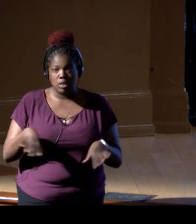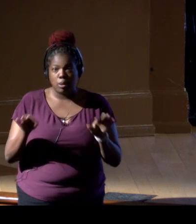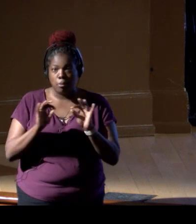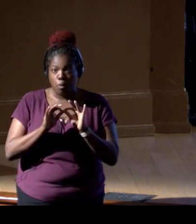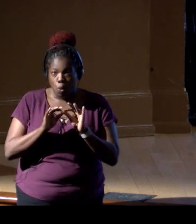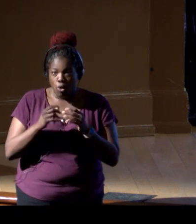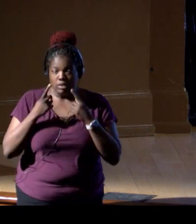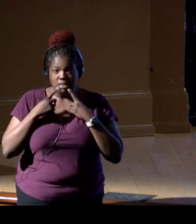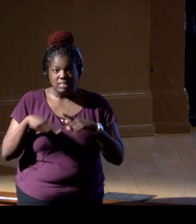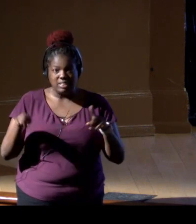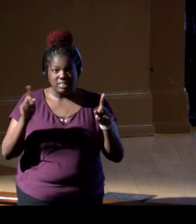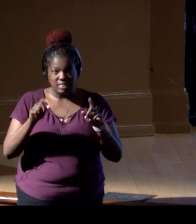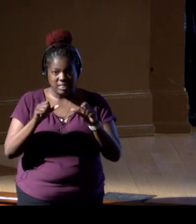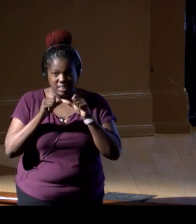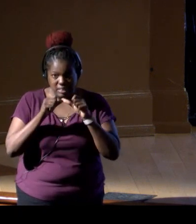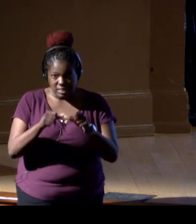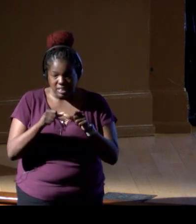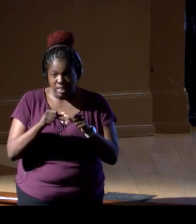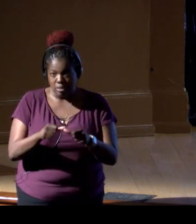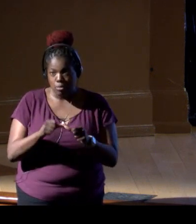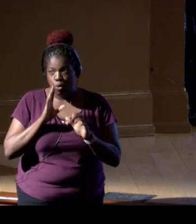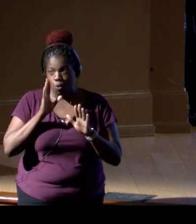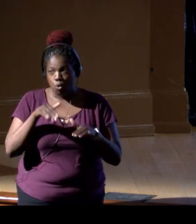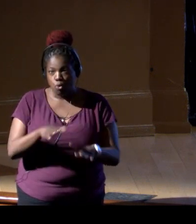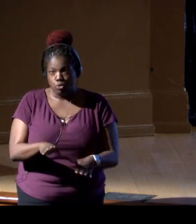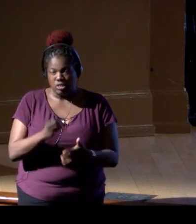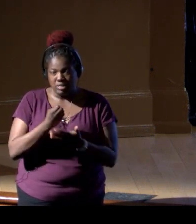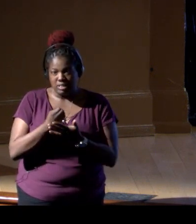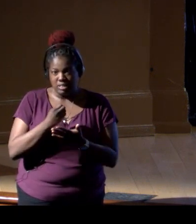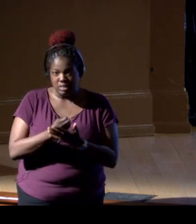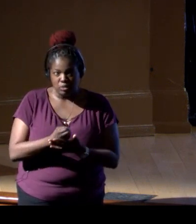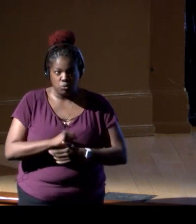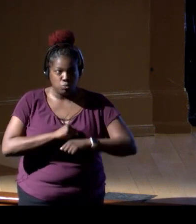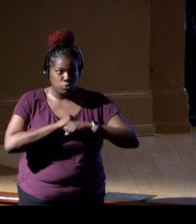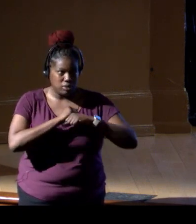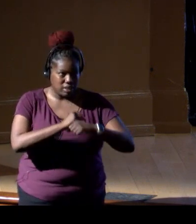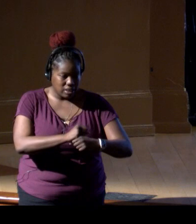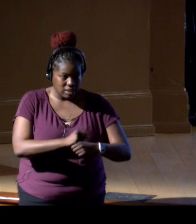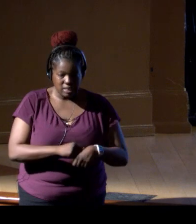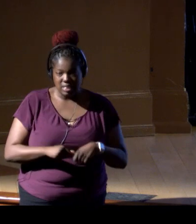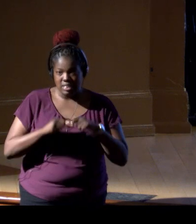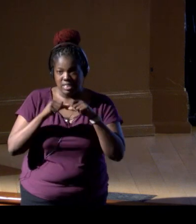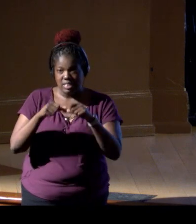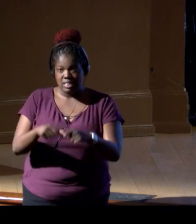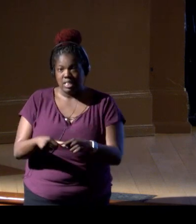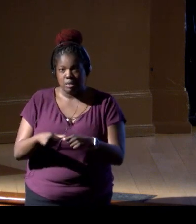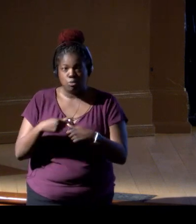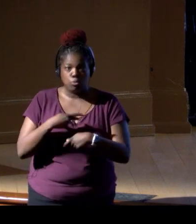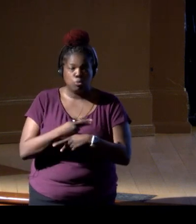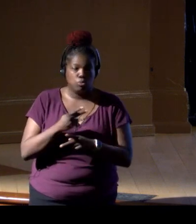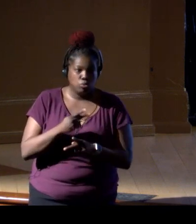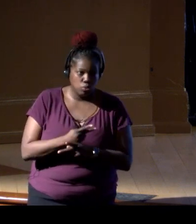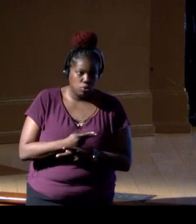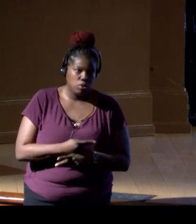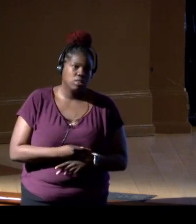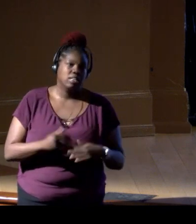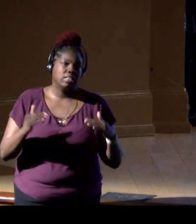a sustainable ocean economy in which effective protection, sustainable production, and equitable prosperity